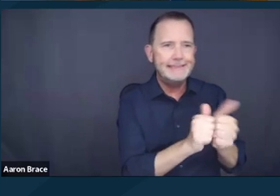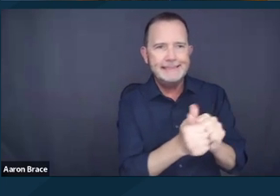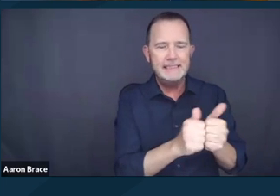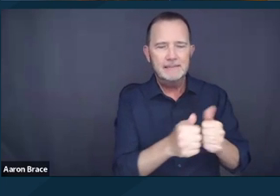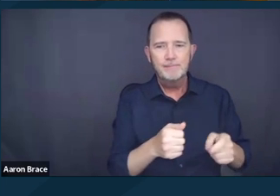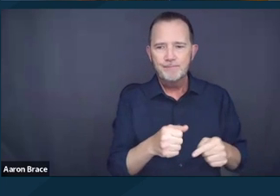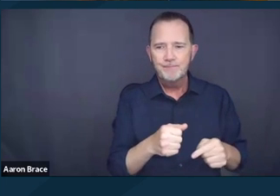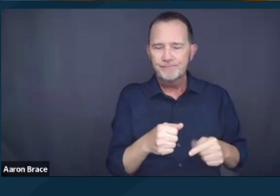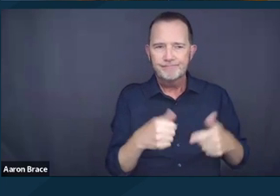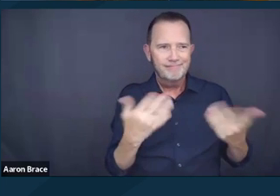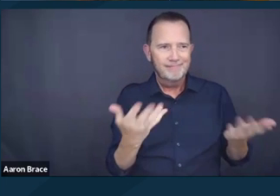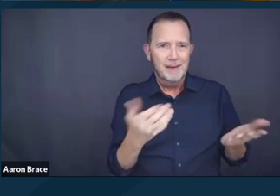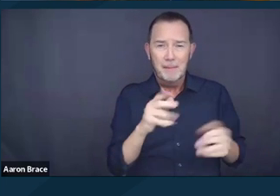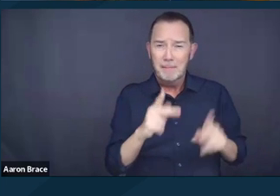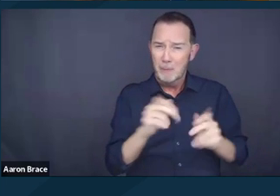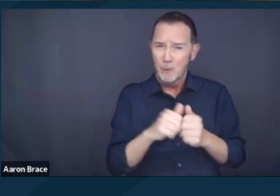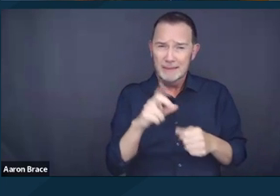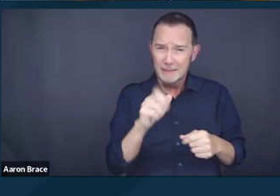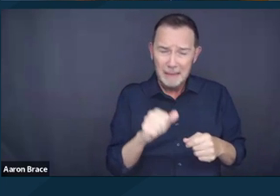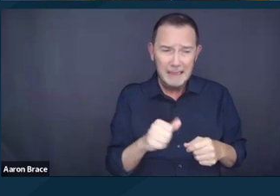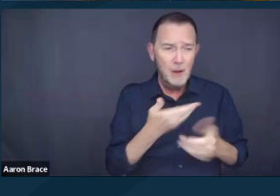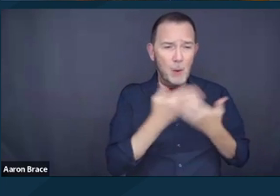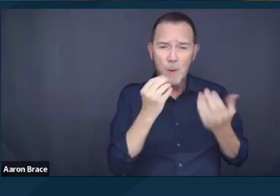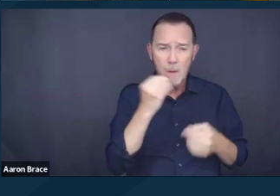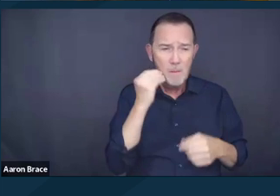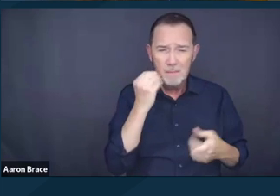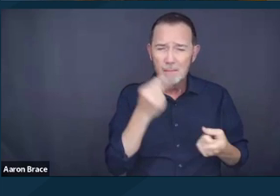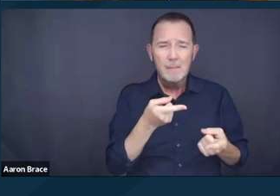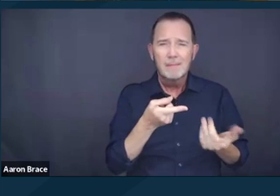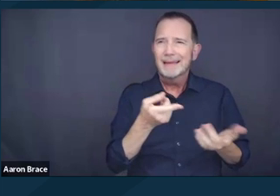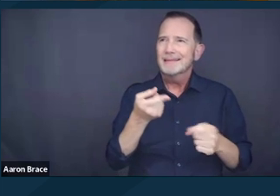that is just not built for them. And this speaks to a larger concern that we all share